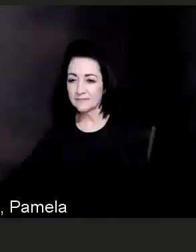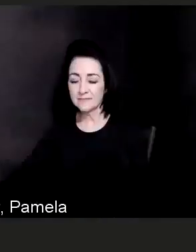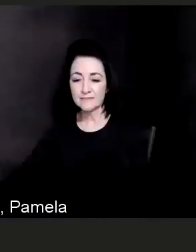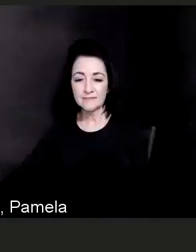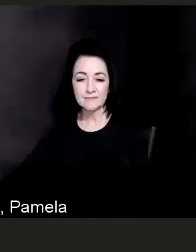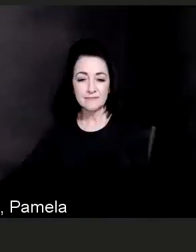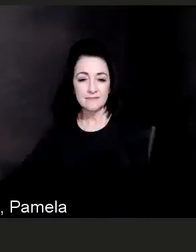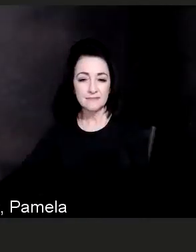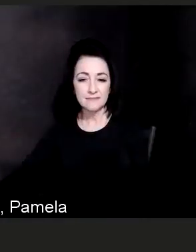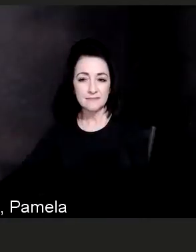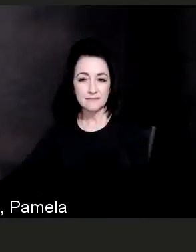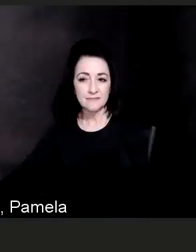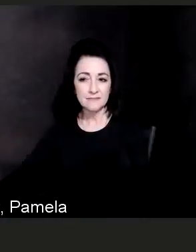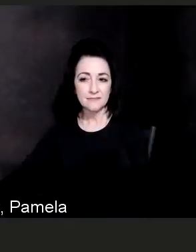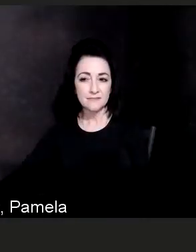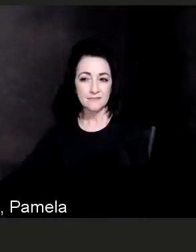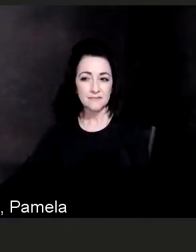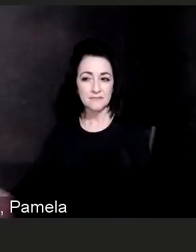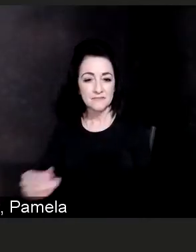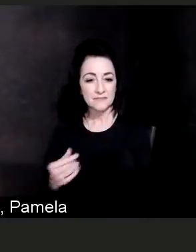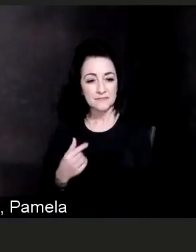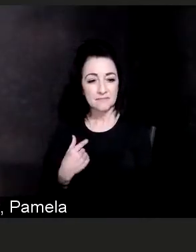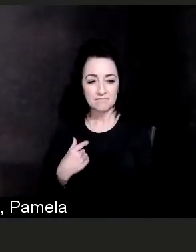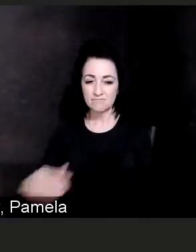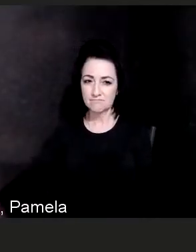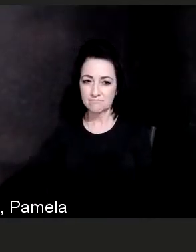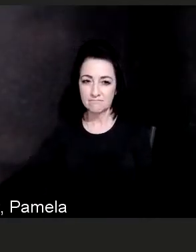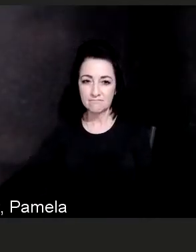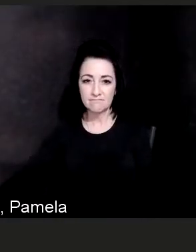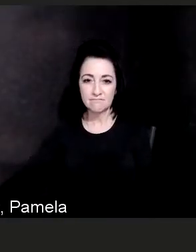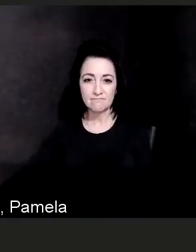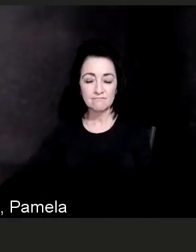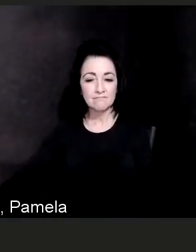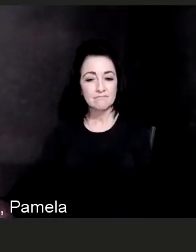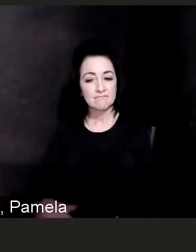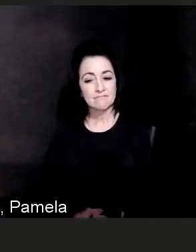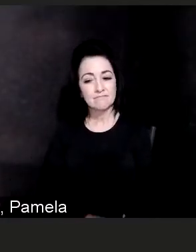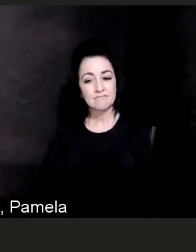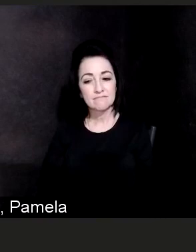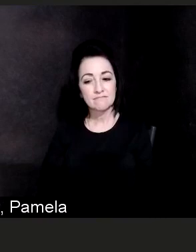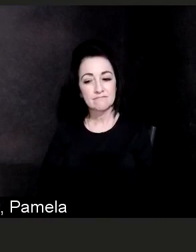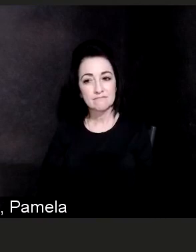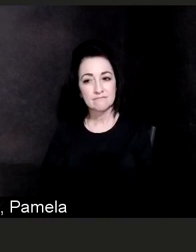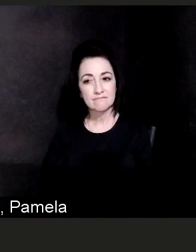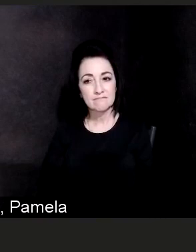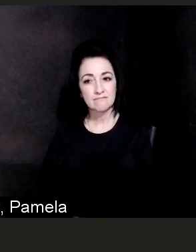I grew up in Milford, Delaware, and I actually have lived in Delaware for the majority of my life.